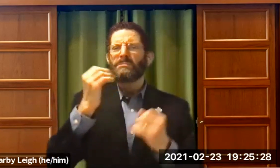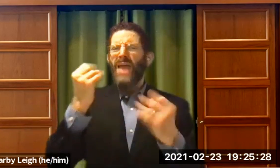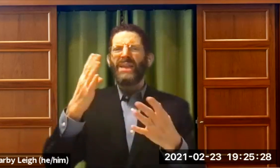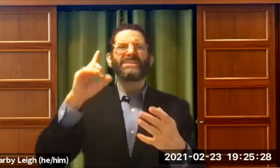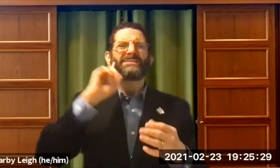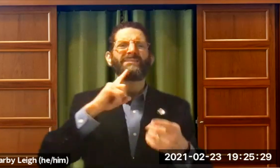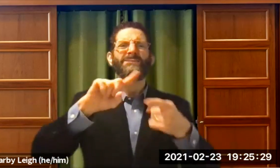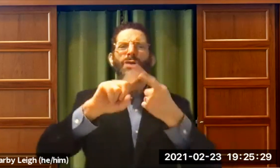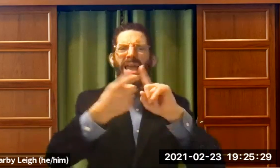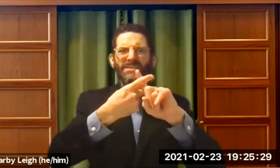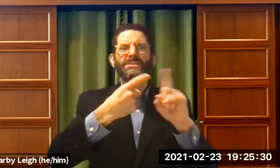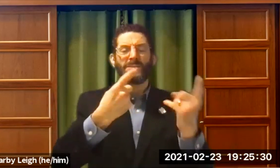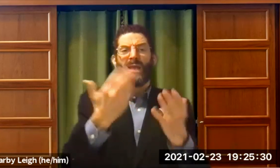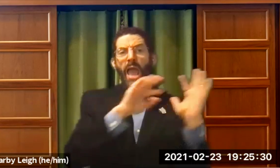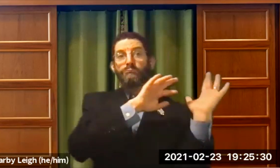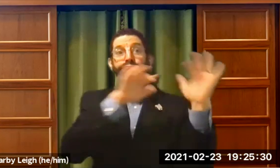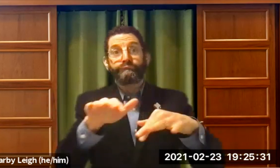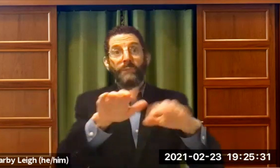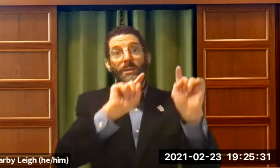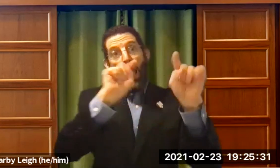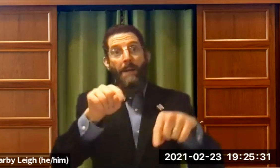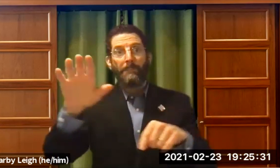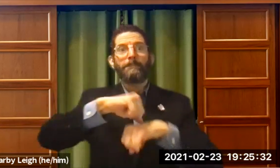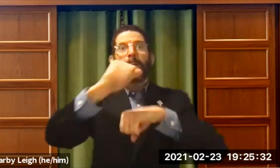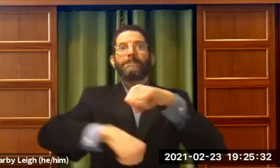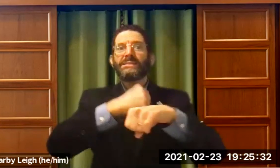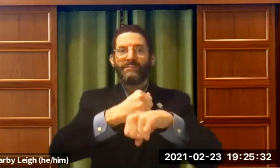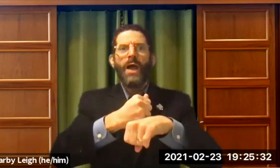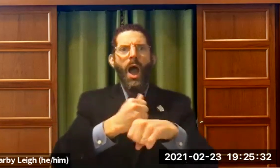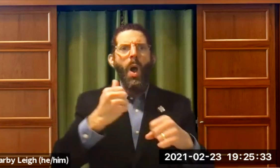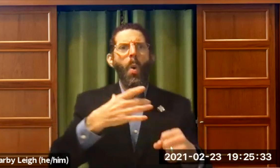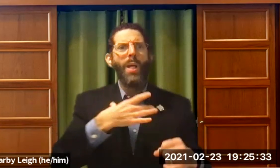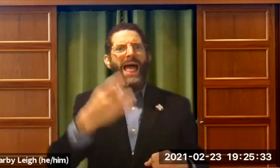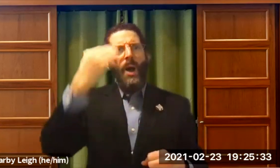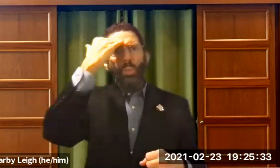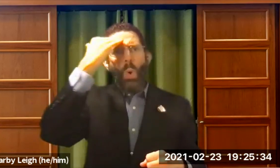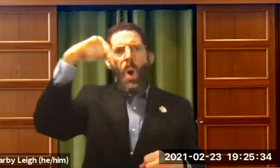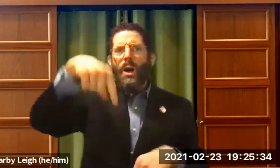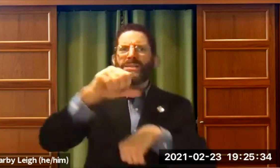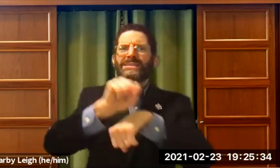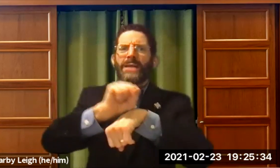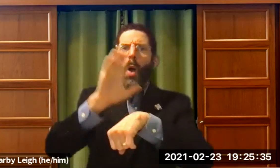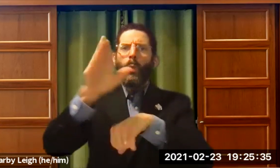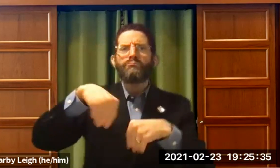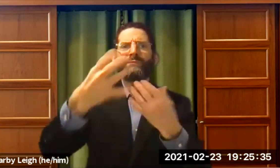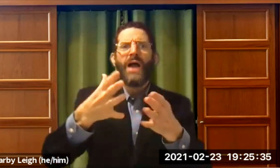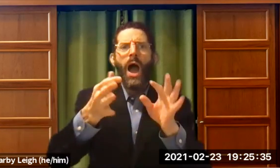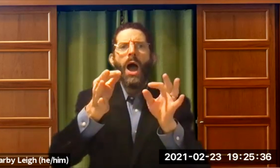But the mother and father of the Bat Mitzvah are deaf. We will be having a lot of deaf friends that will be coming to the Bat Mitzvah. I would like to